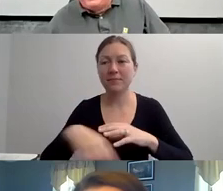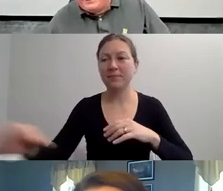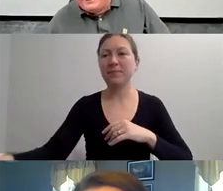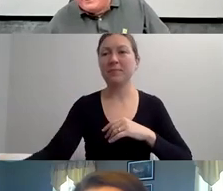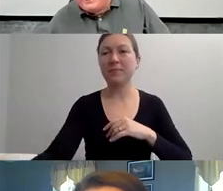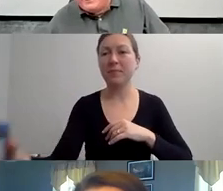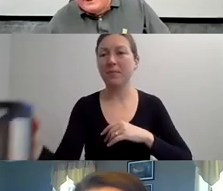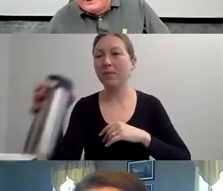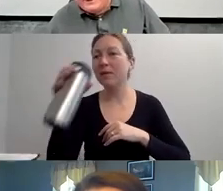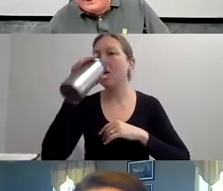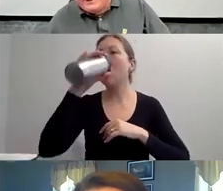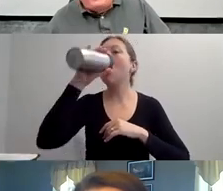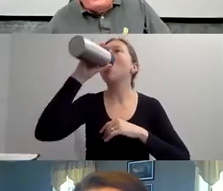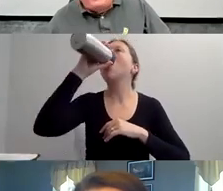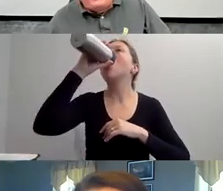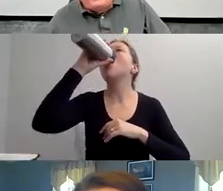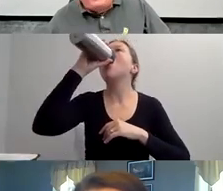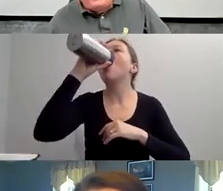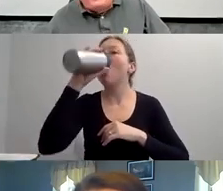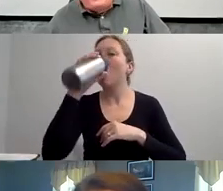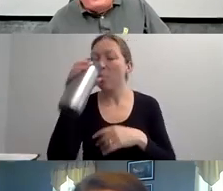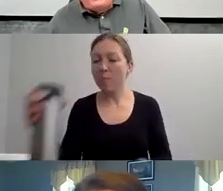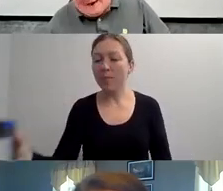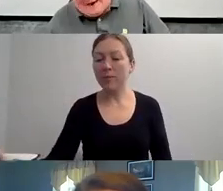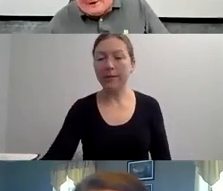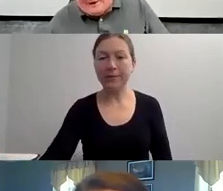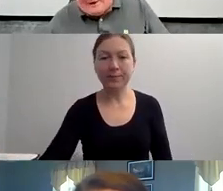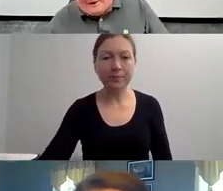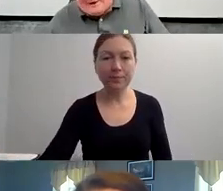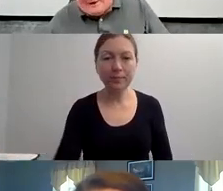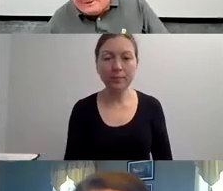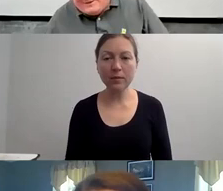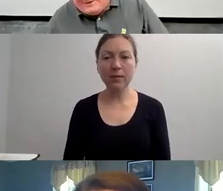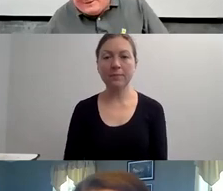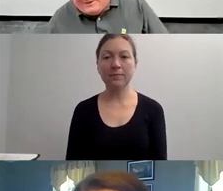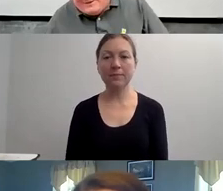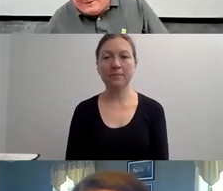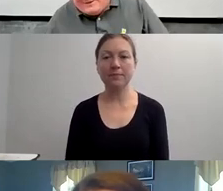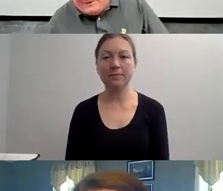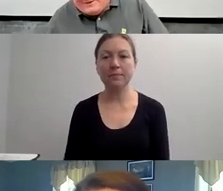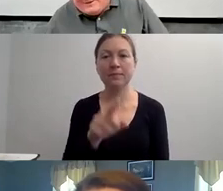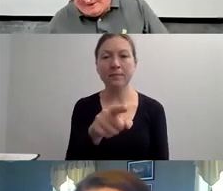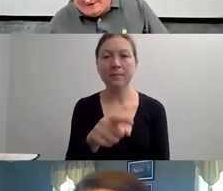"AND FOR SOMEBODY IT'S NOT ALL RIGHT FOR, SAY, A CAUCASIAN TO PLAY AN AFRICAN-AMERICAN."